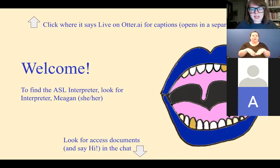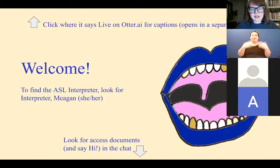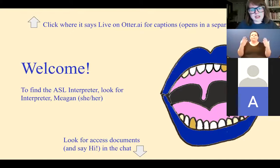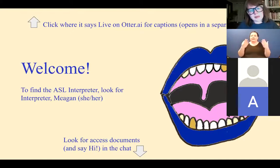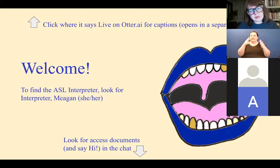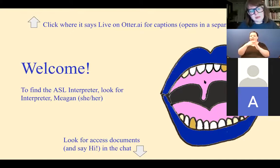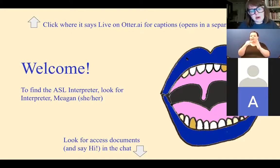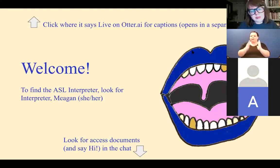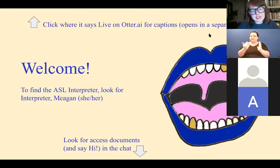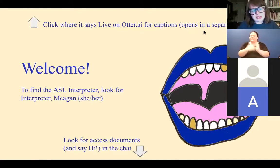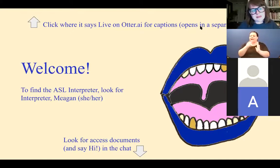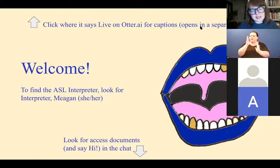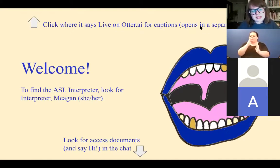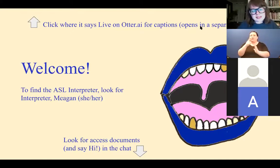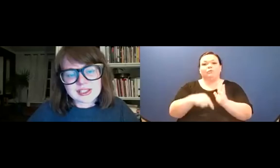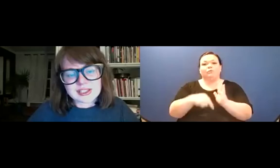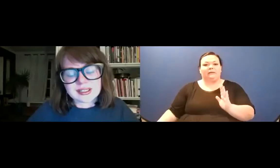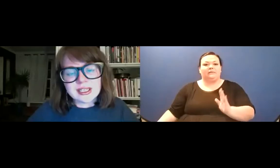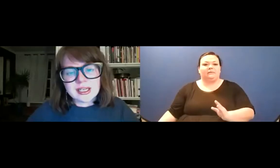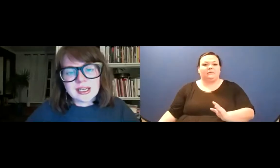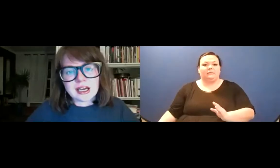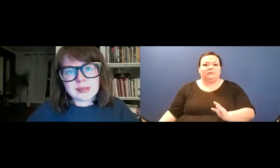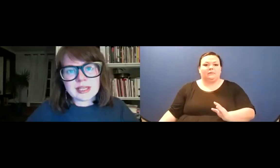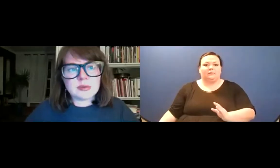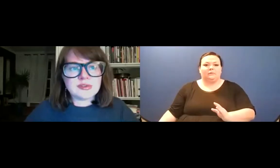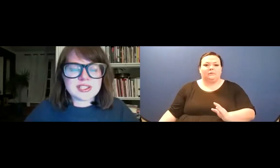for this event at the same time so when you have a chance, just, like, give Gwen a little clap!